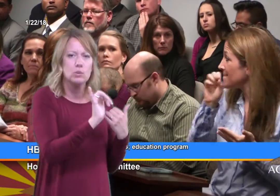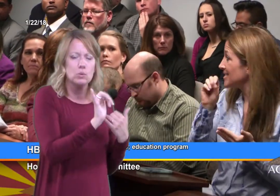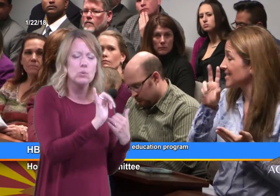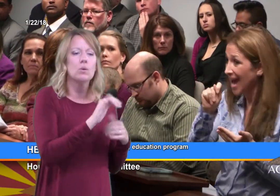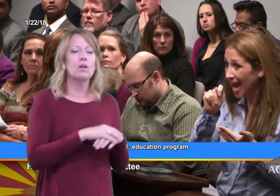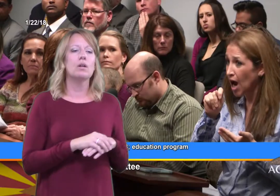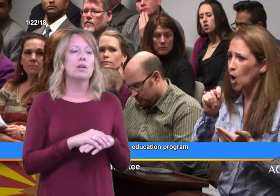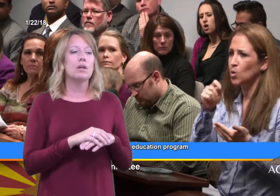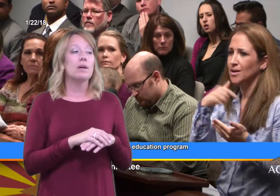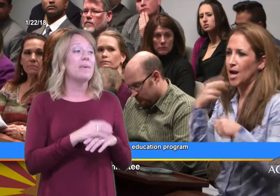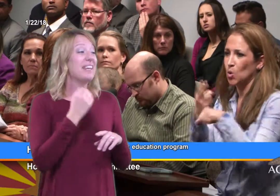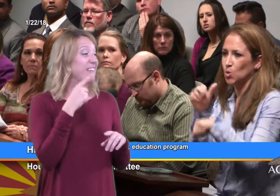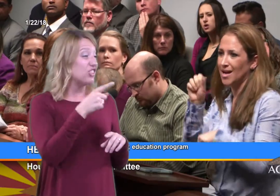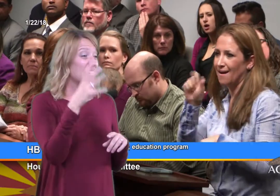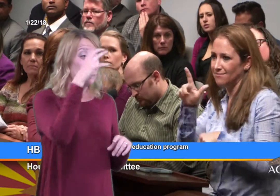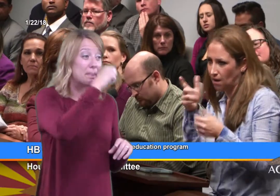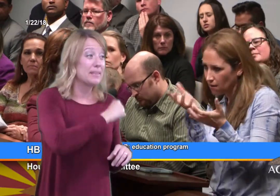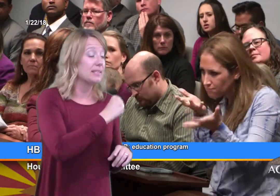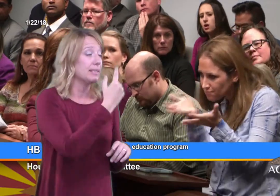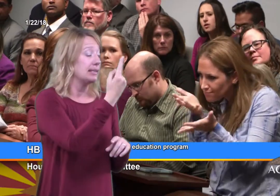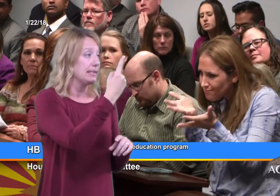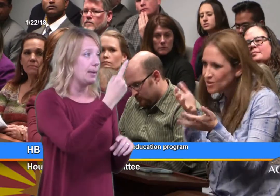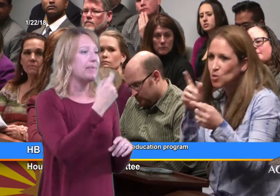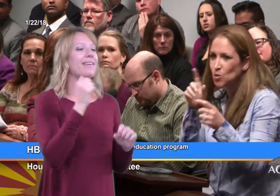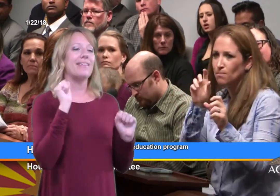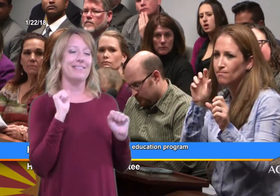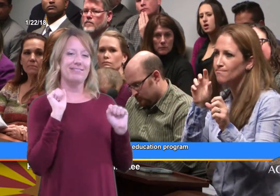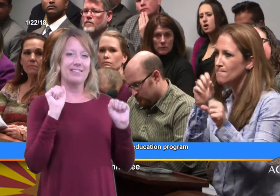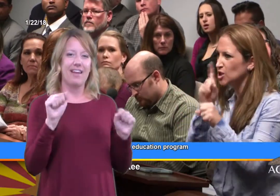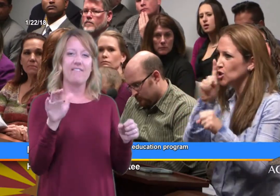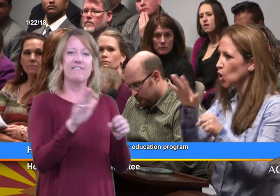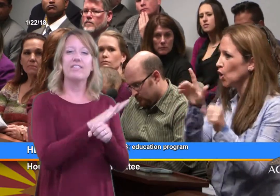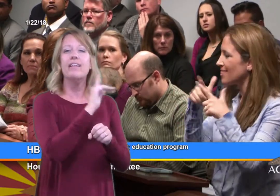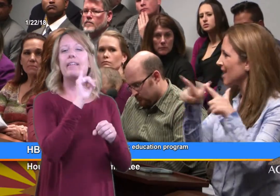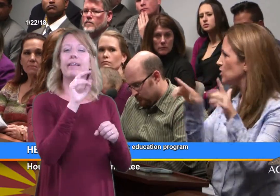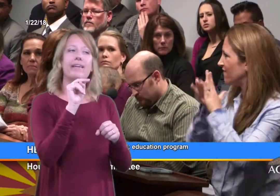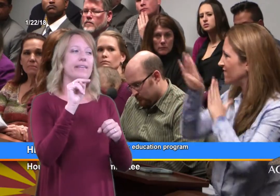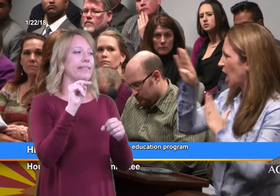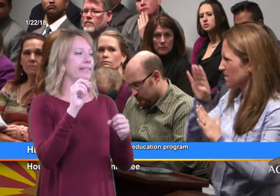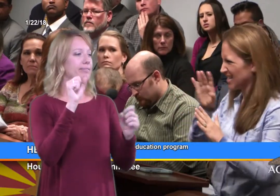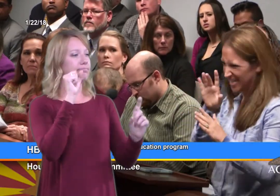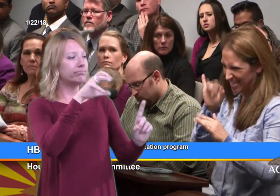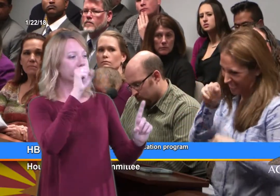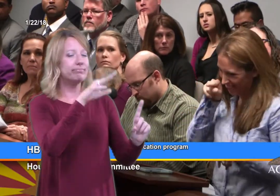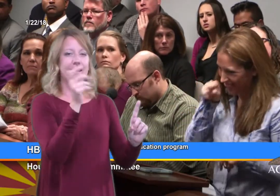But anything that she misses, we're able to fill in with American Sign Language so she has that option.